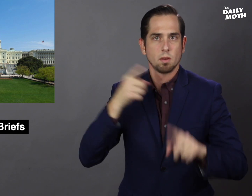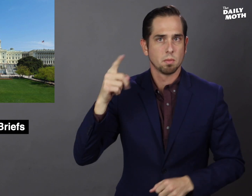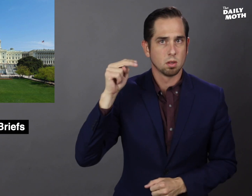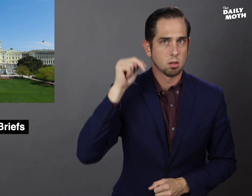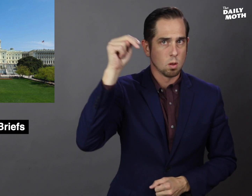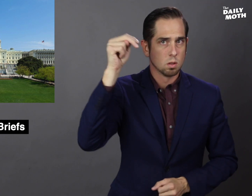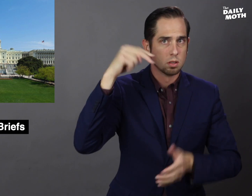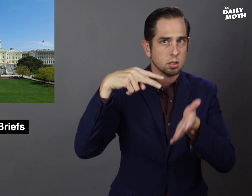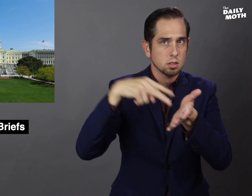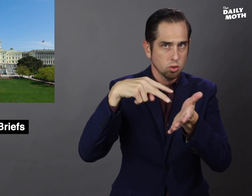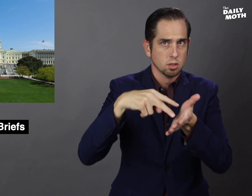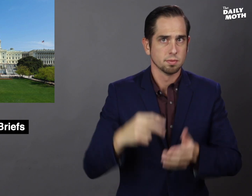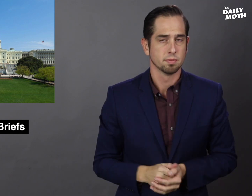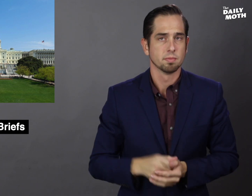from northern Syria.